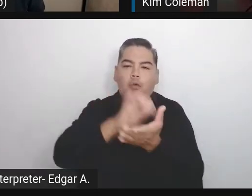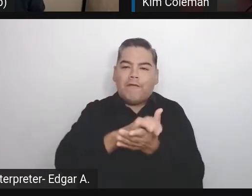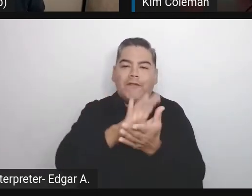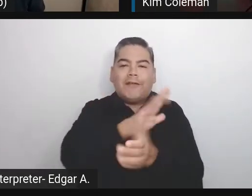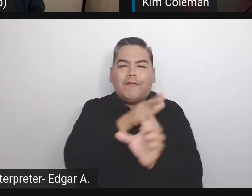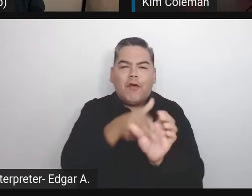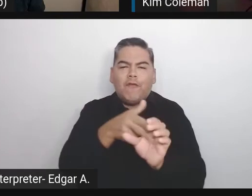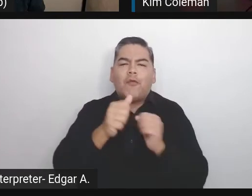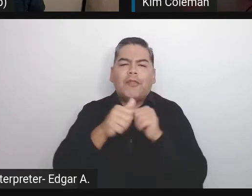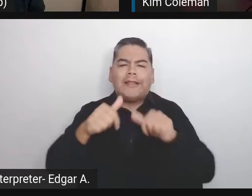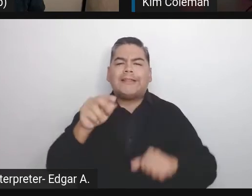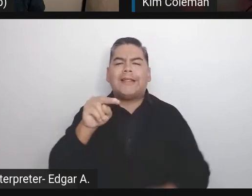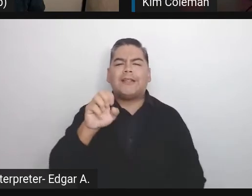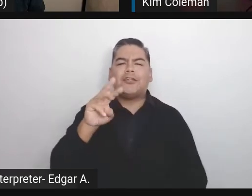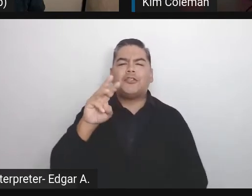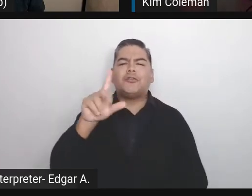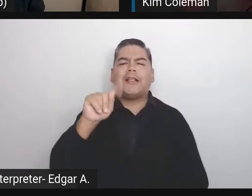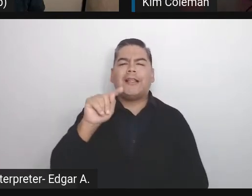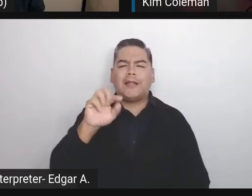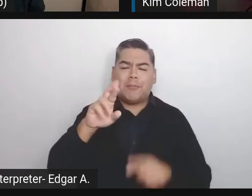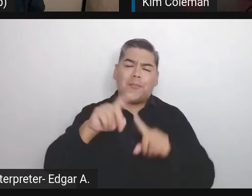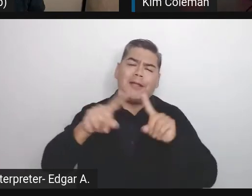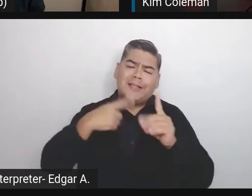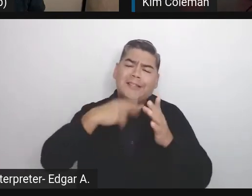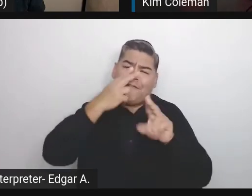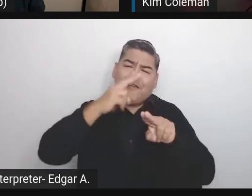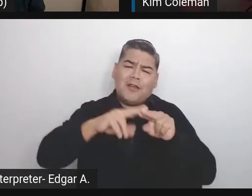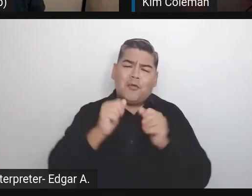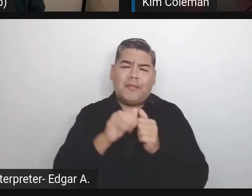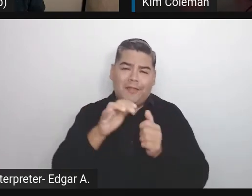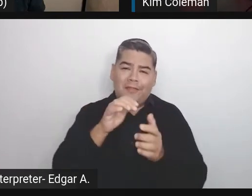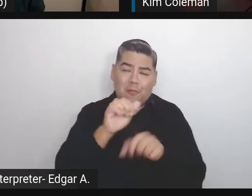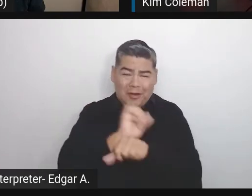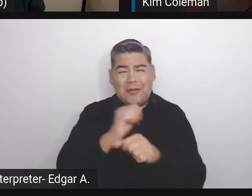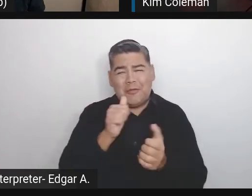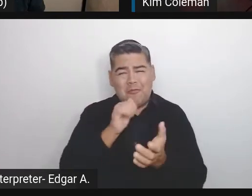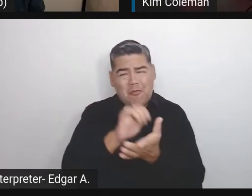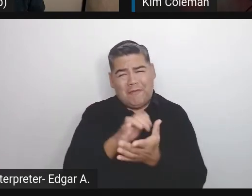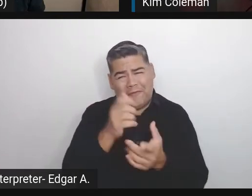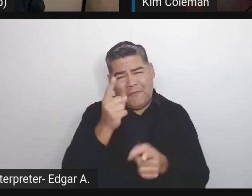but it's fun to work with your spouse, right? We work at most of companies